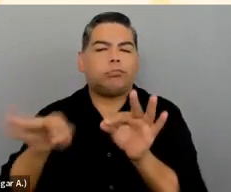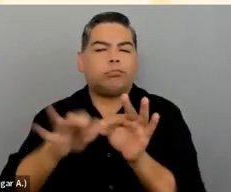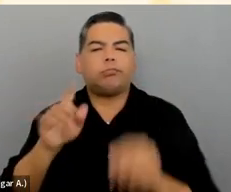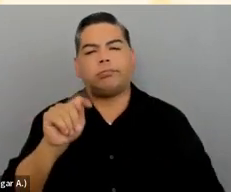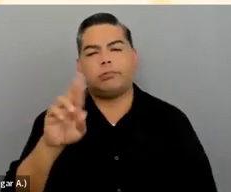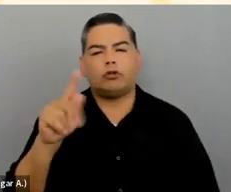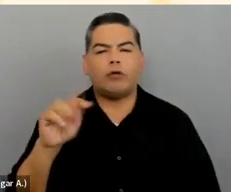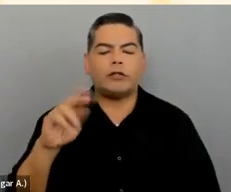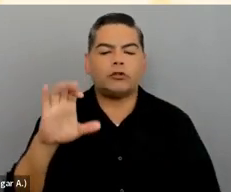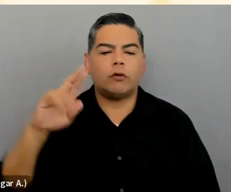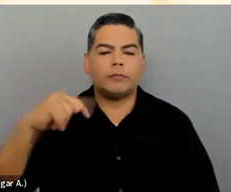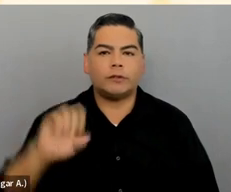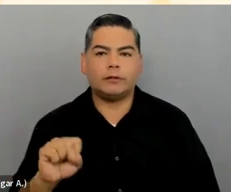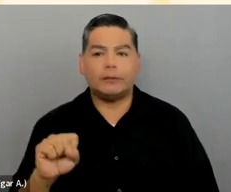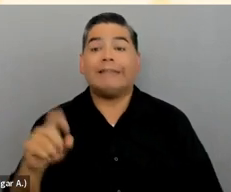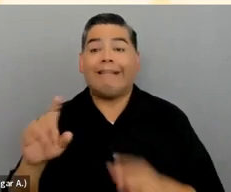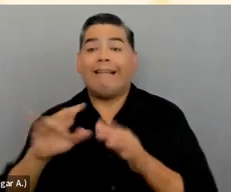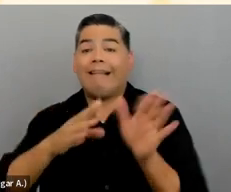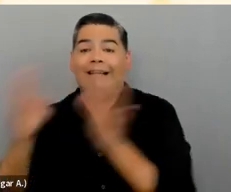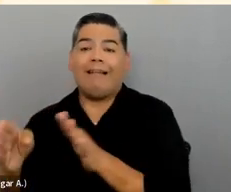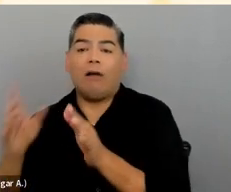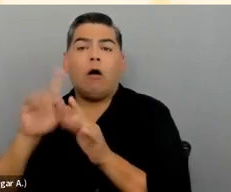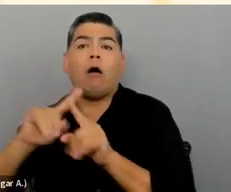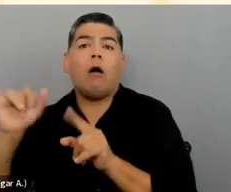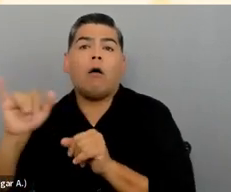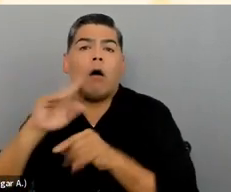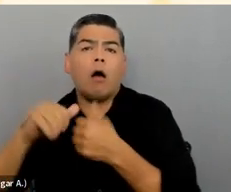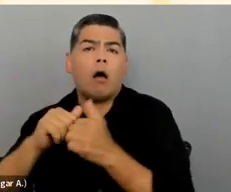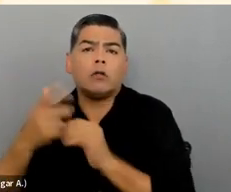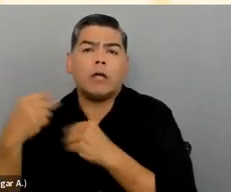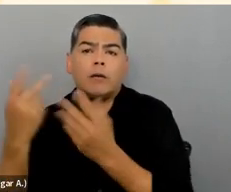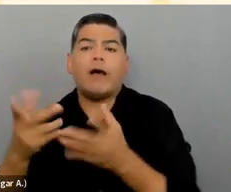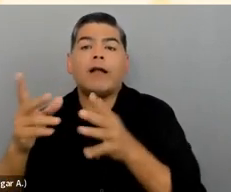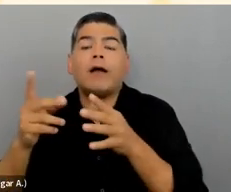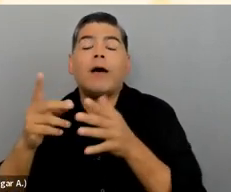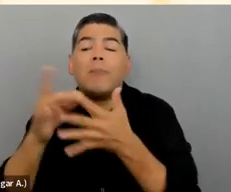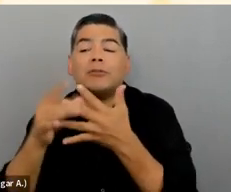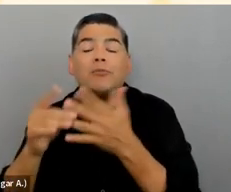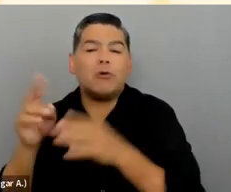How did I provide multiple means of action and expression? I use different types of media.